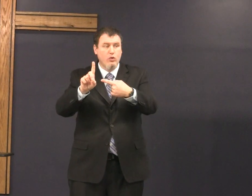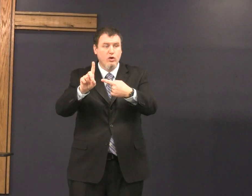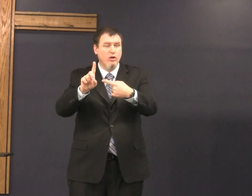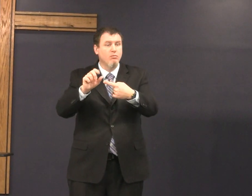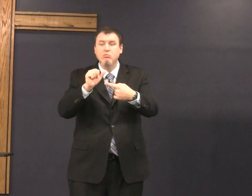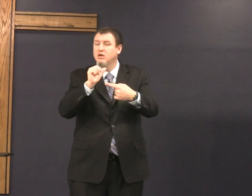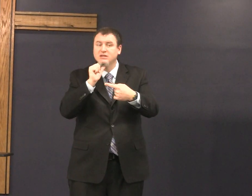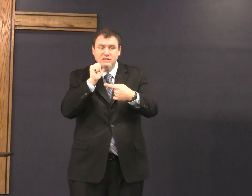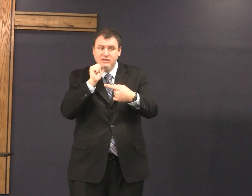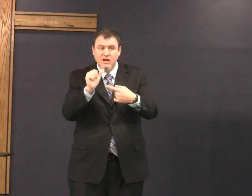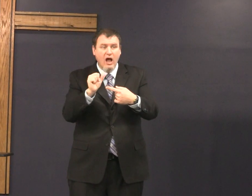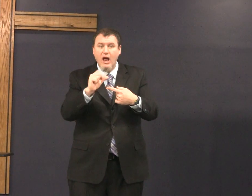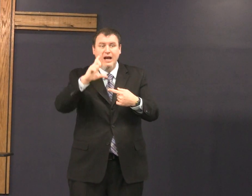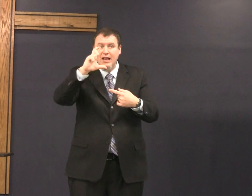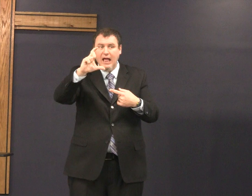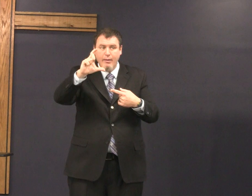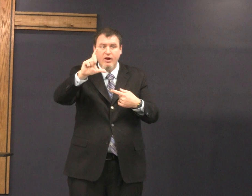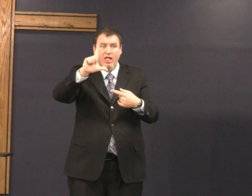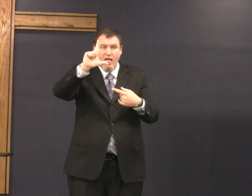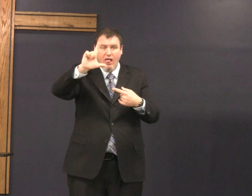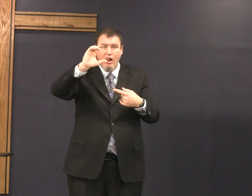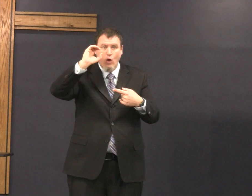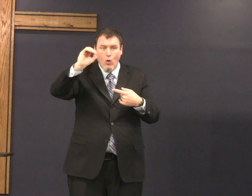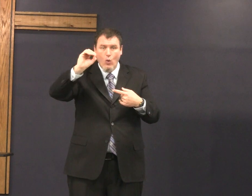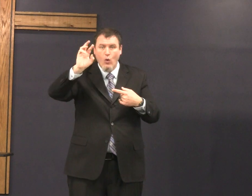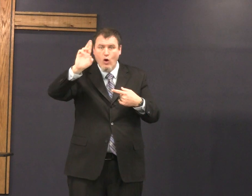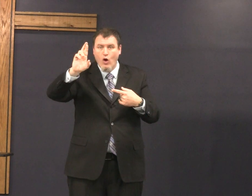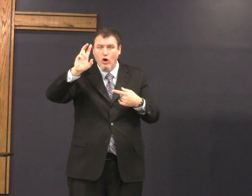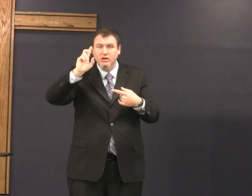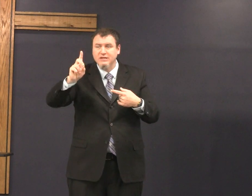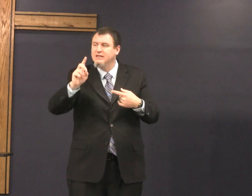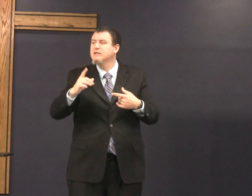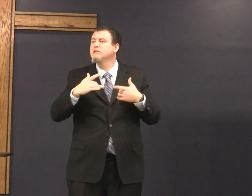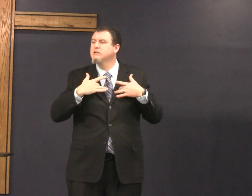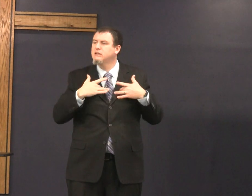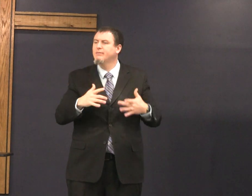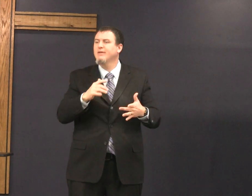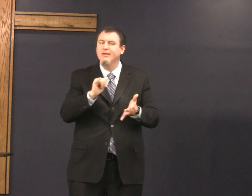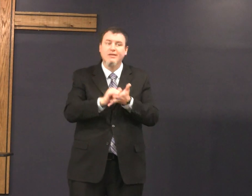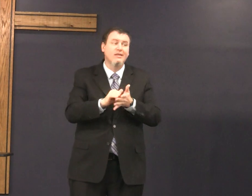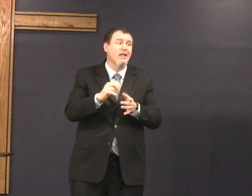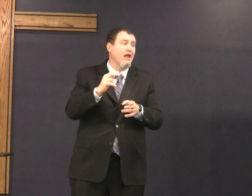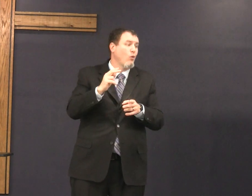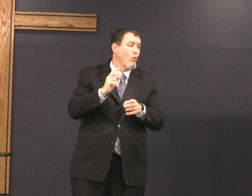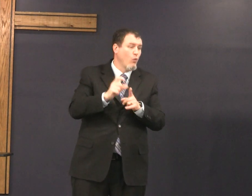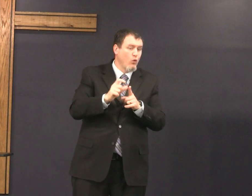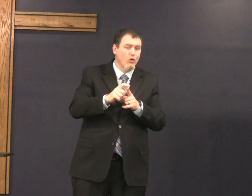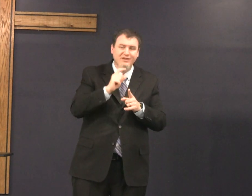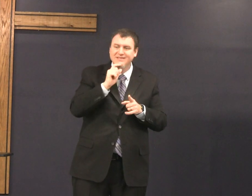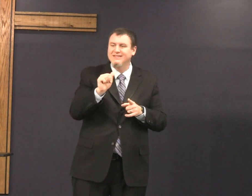the word Lord but it's not all caps and usually